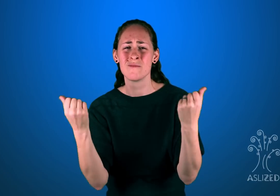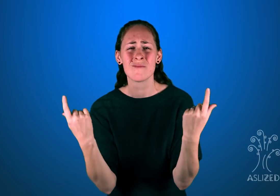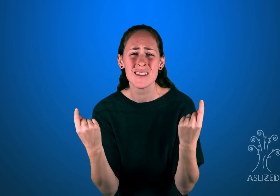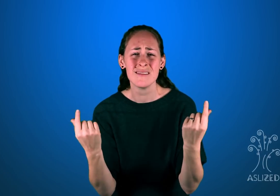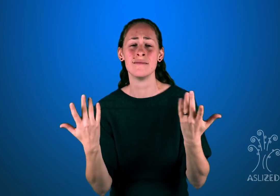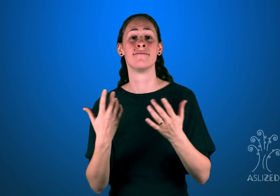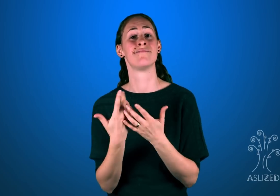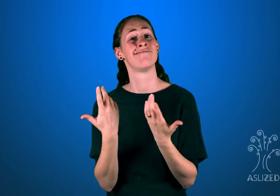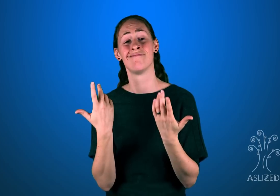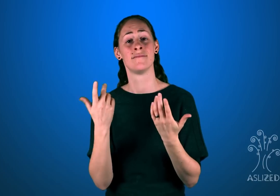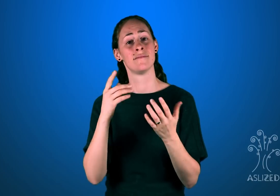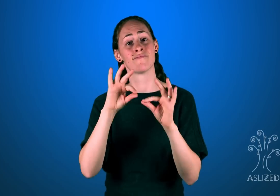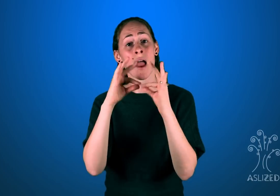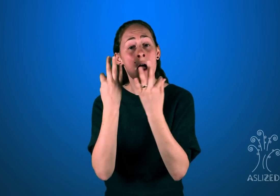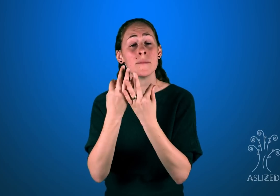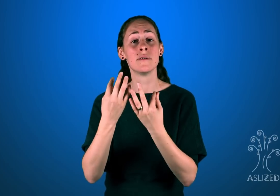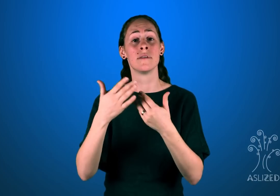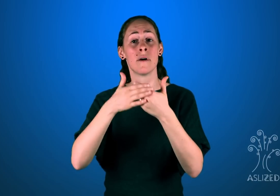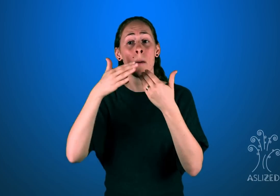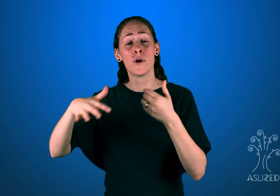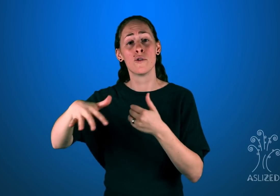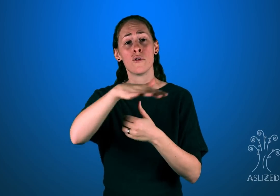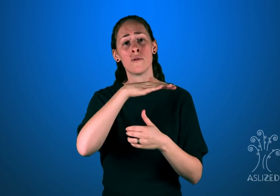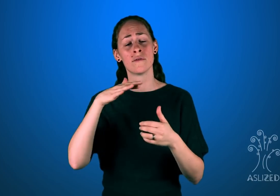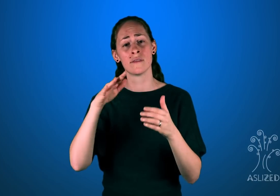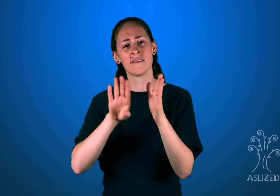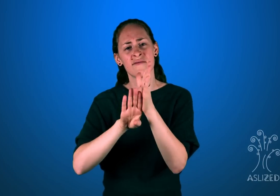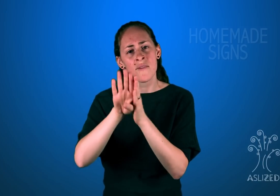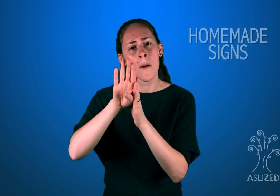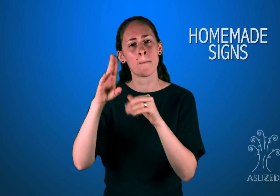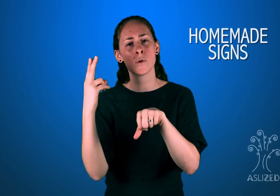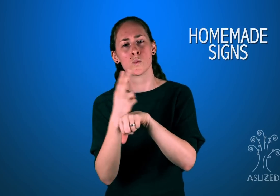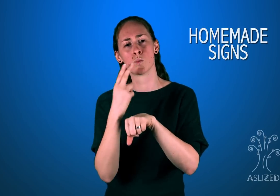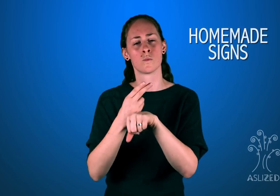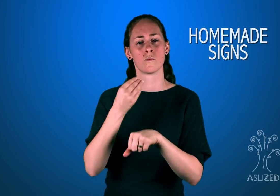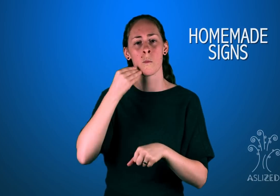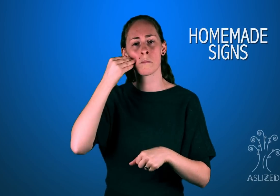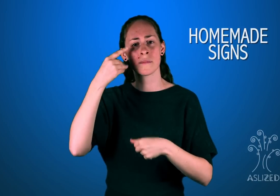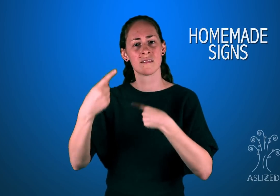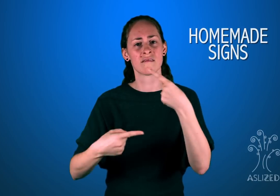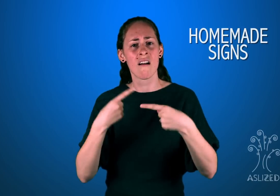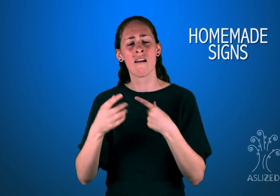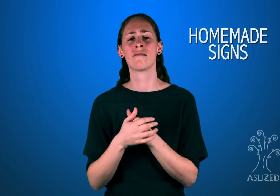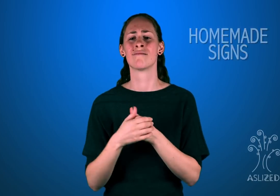developing home signs with family and neighbors to establish connection. They have plenty to do by